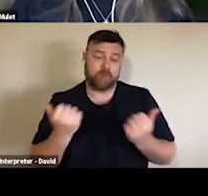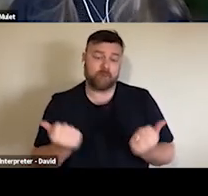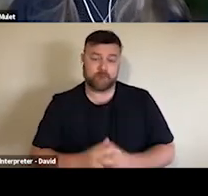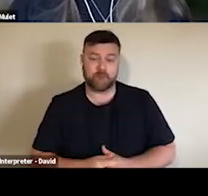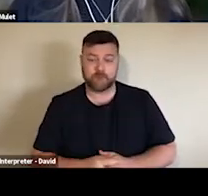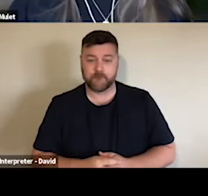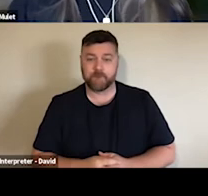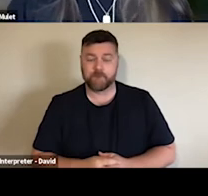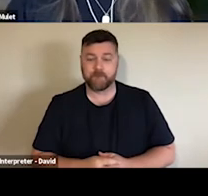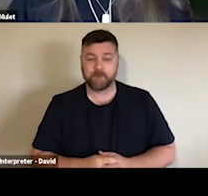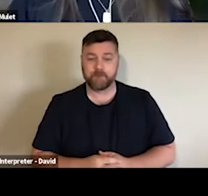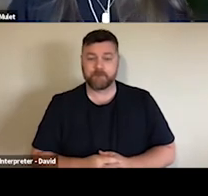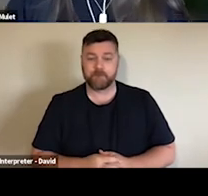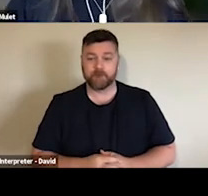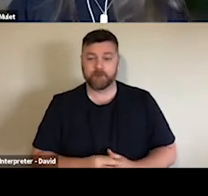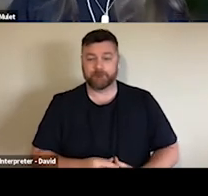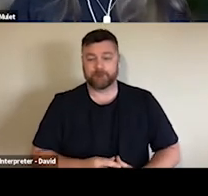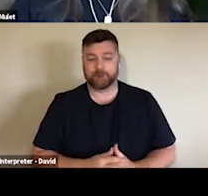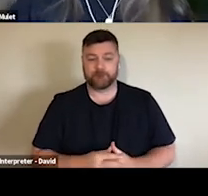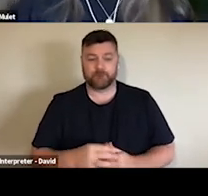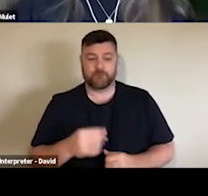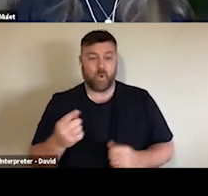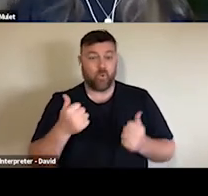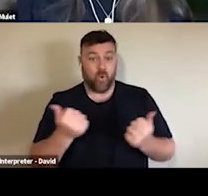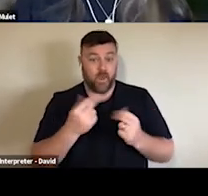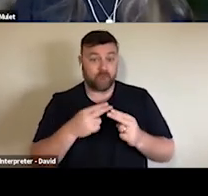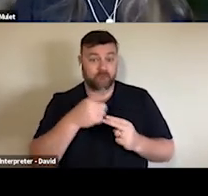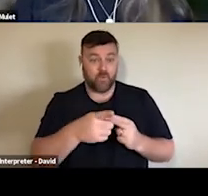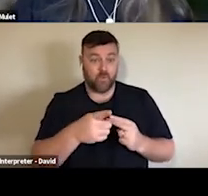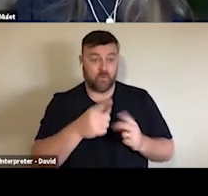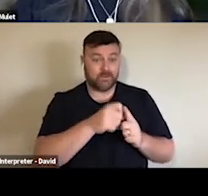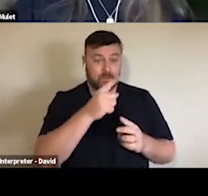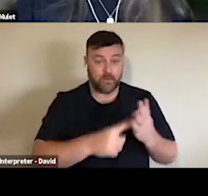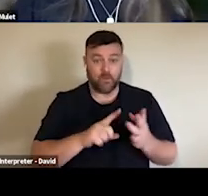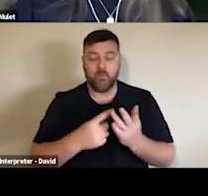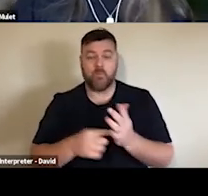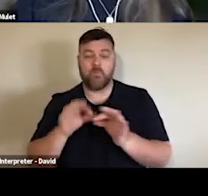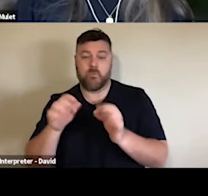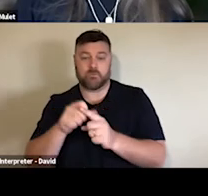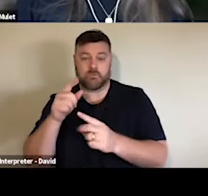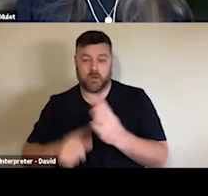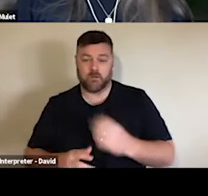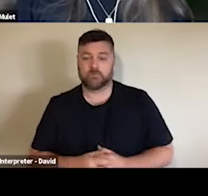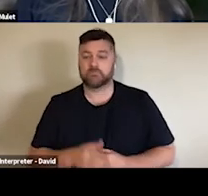the country as the second wave hit Victoria in the middle of last year and with the shorter